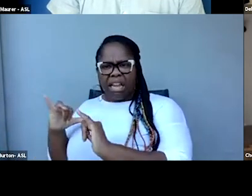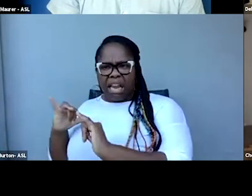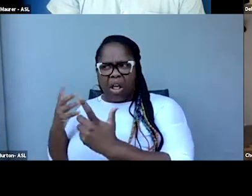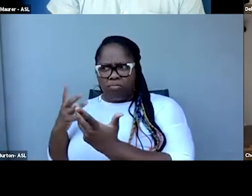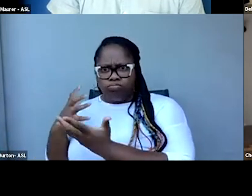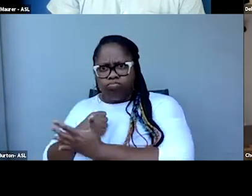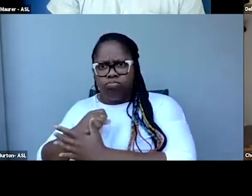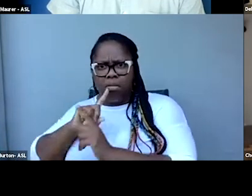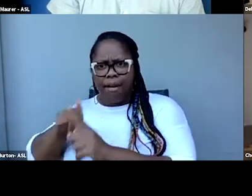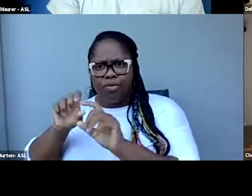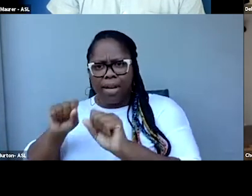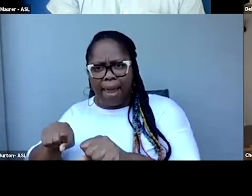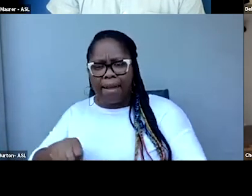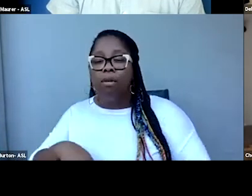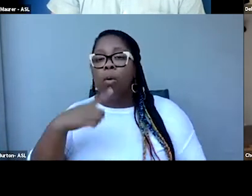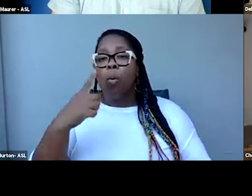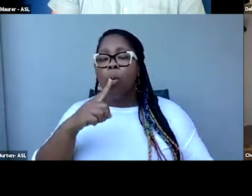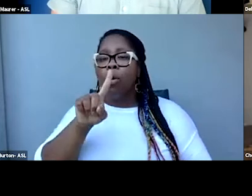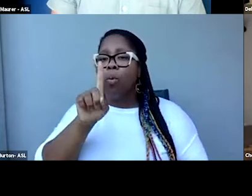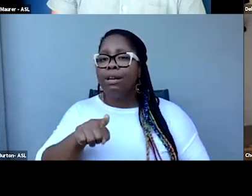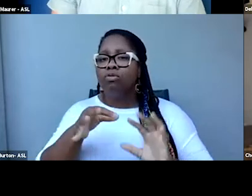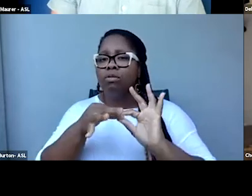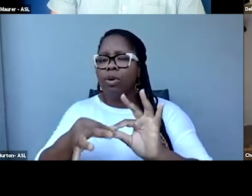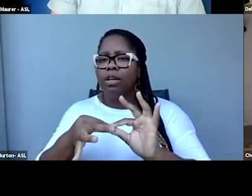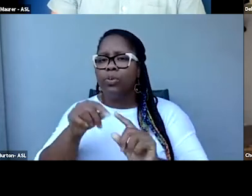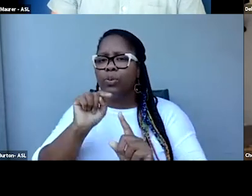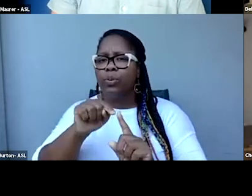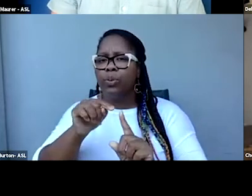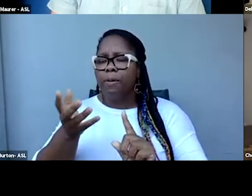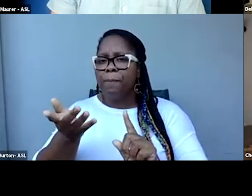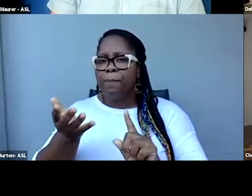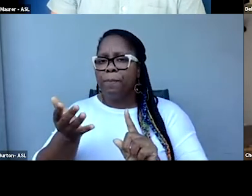One is around the question of legality.